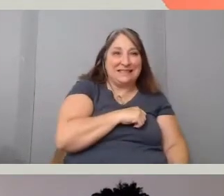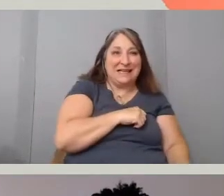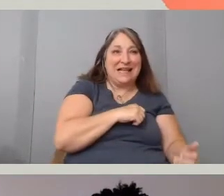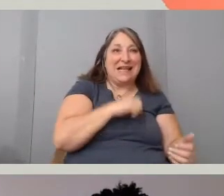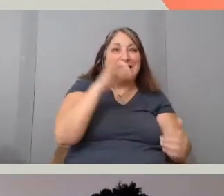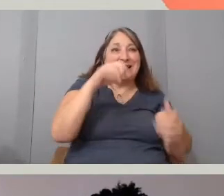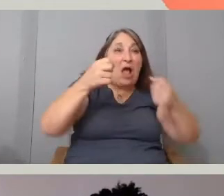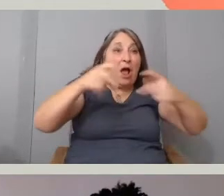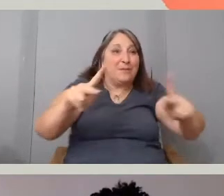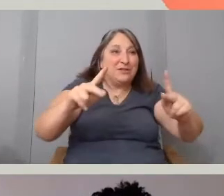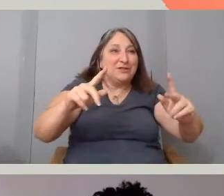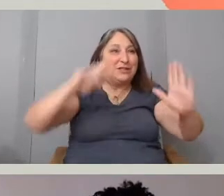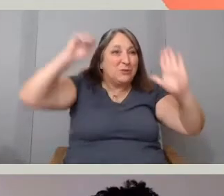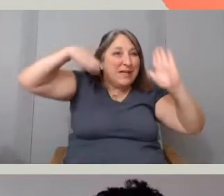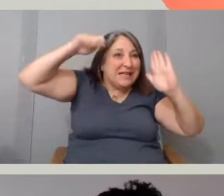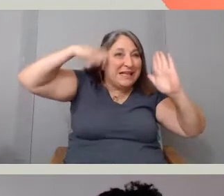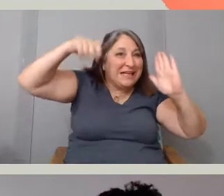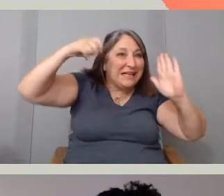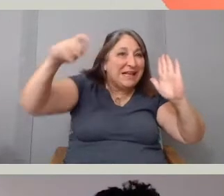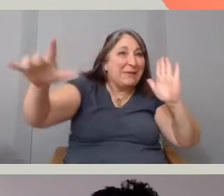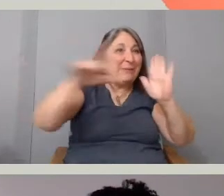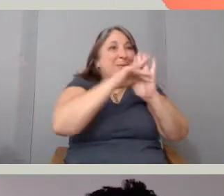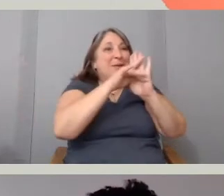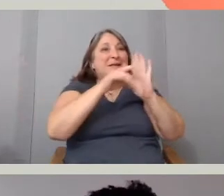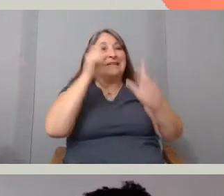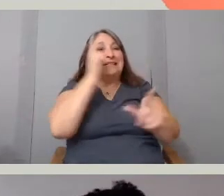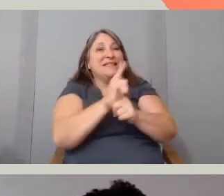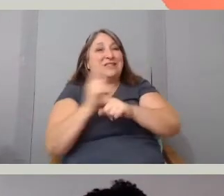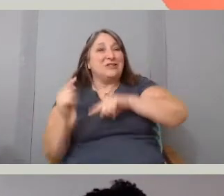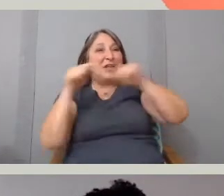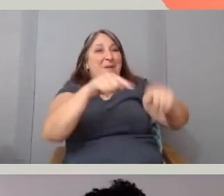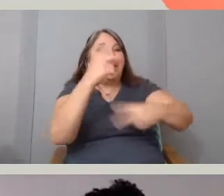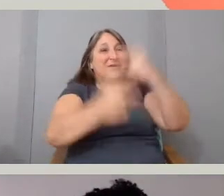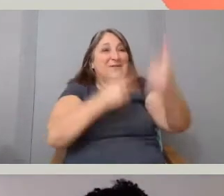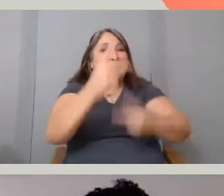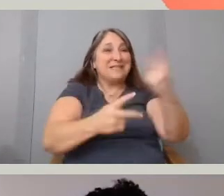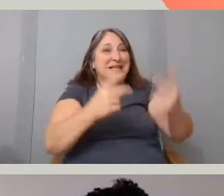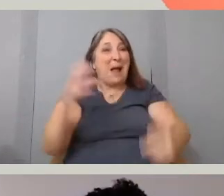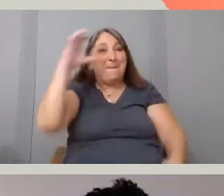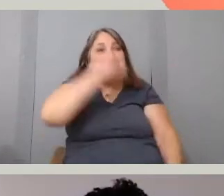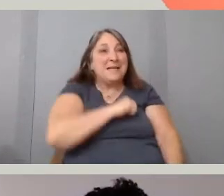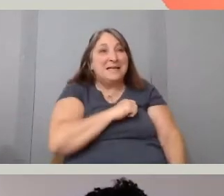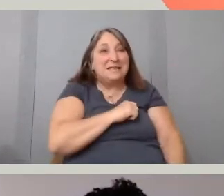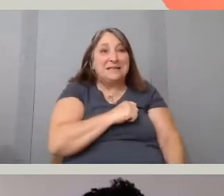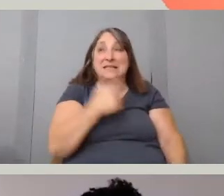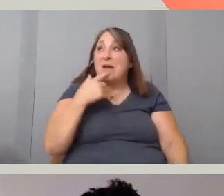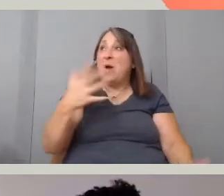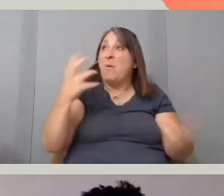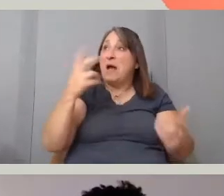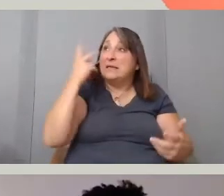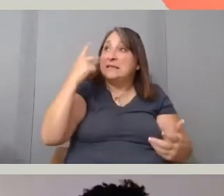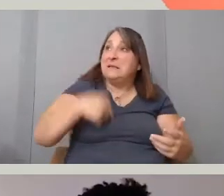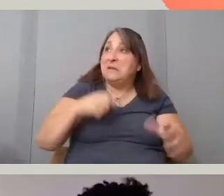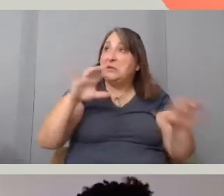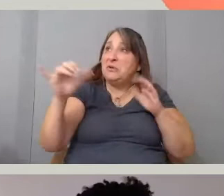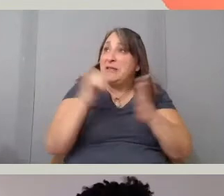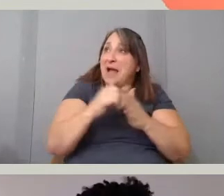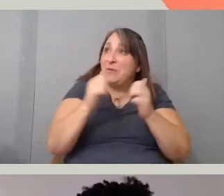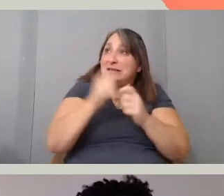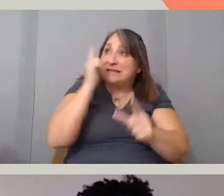to capture the sister coming to see them. And they're like, oh, you want us to redo that? We'll do it, no problem.